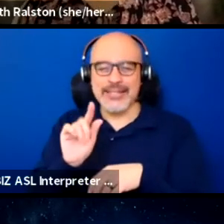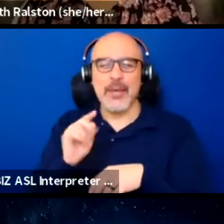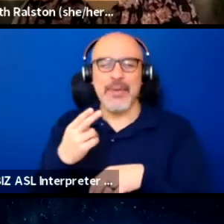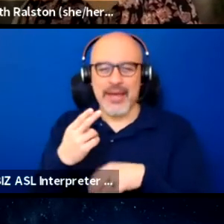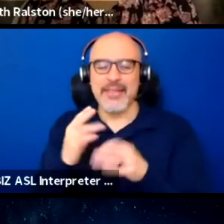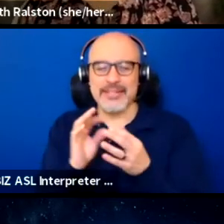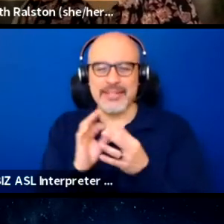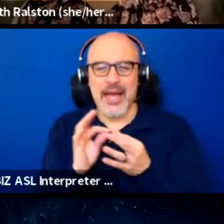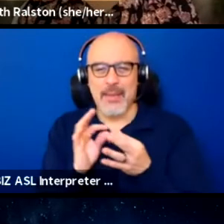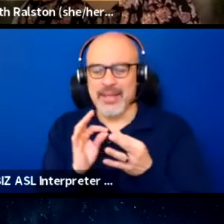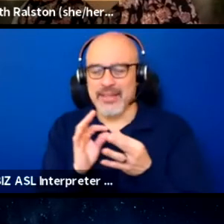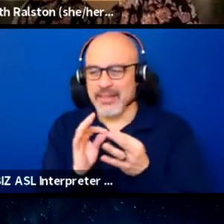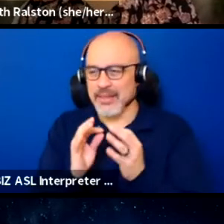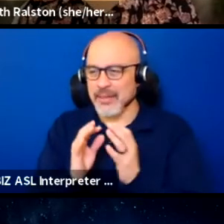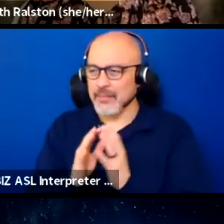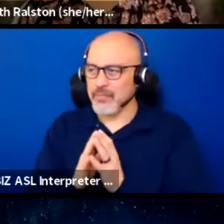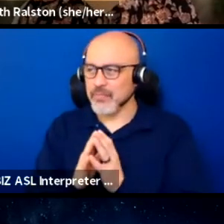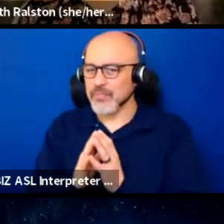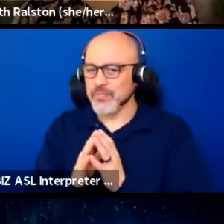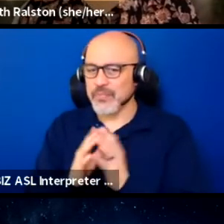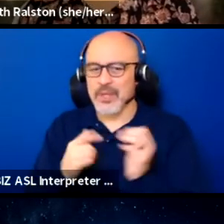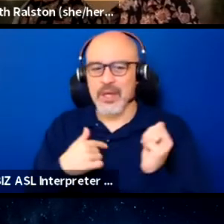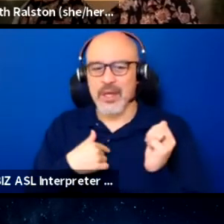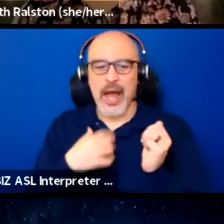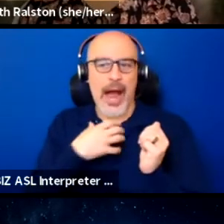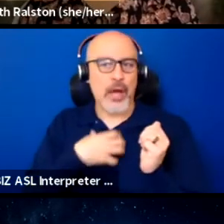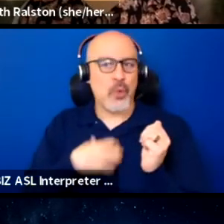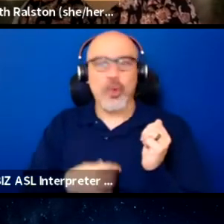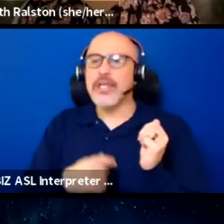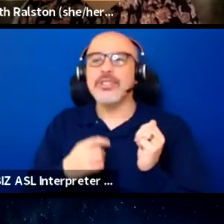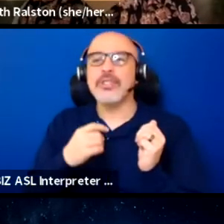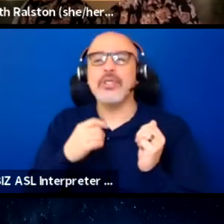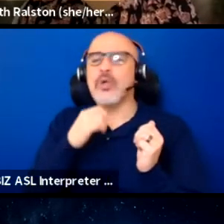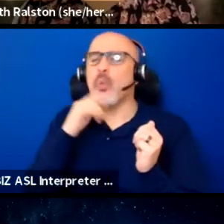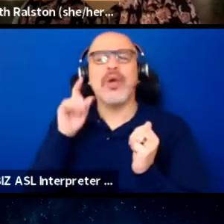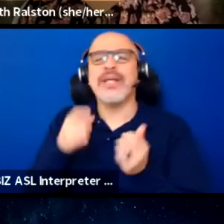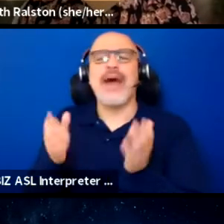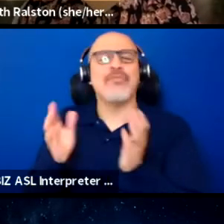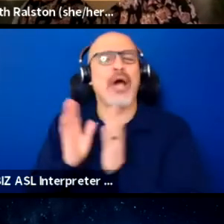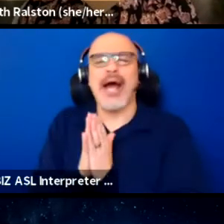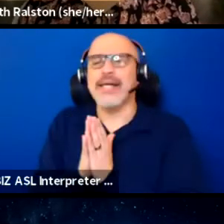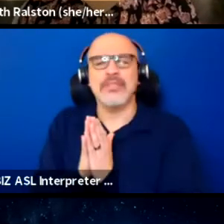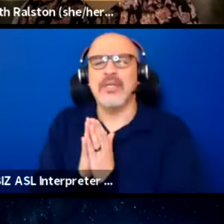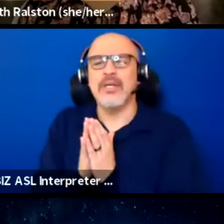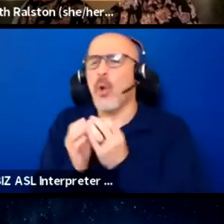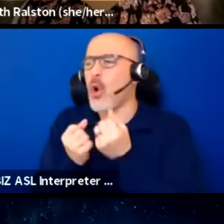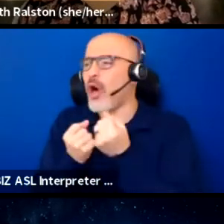you know, I wish that we didn't have to ask, we didn't have to advocate for ourselves so much.